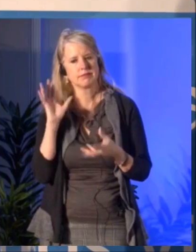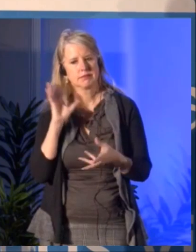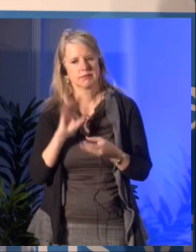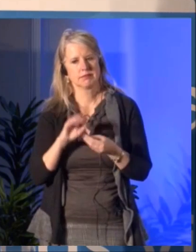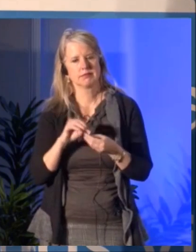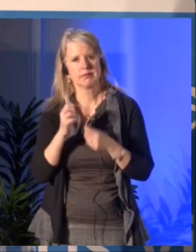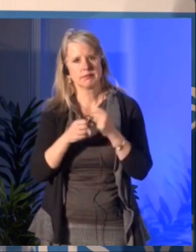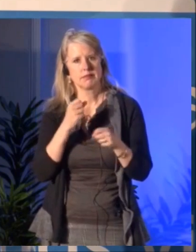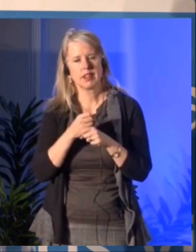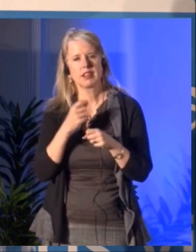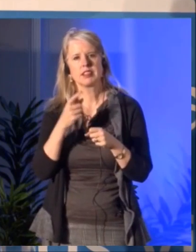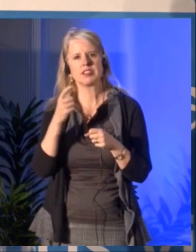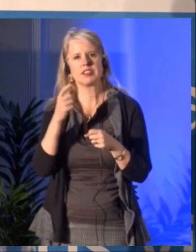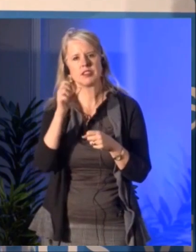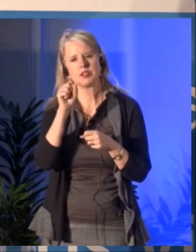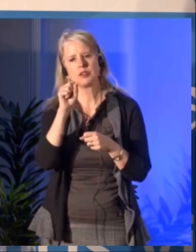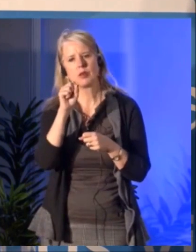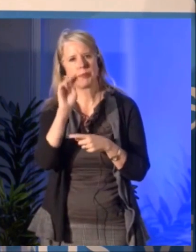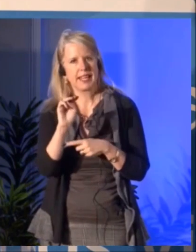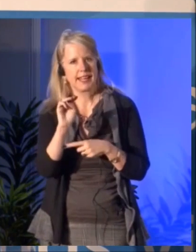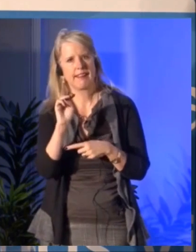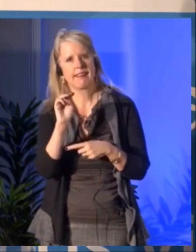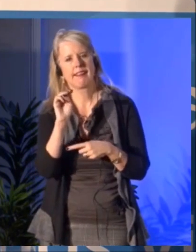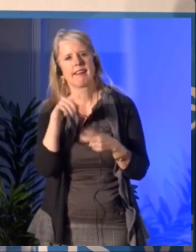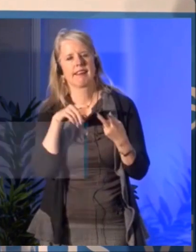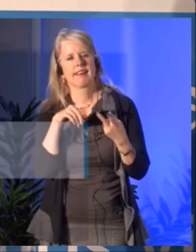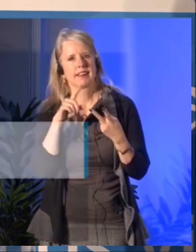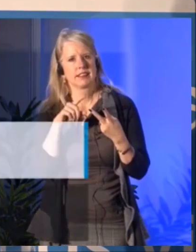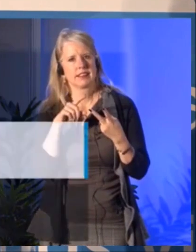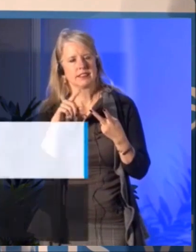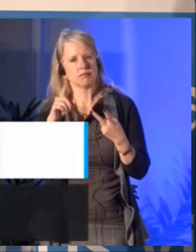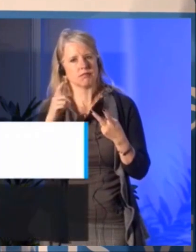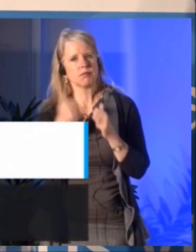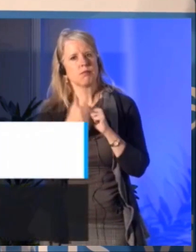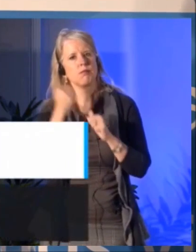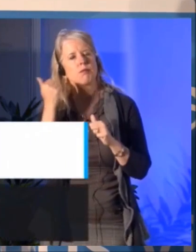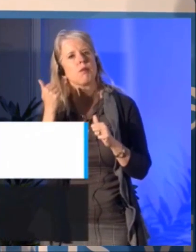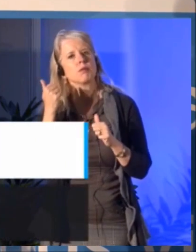So the idea of the digital fund really is to boost